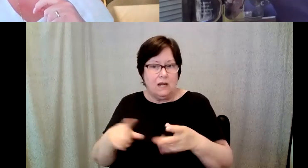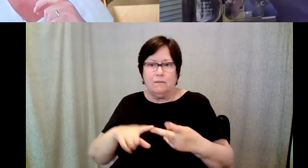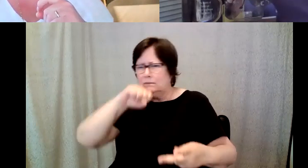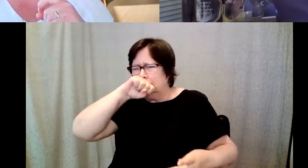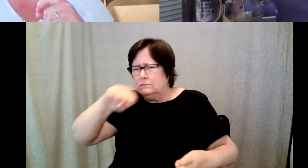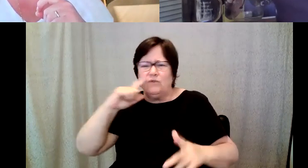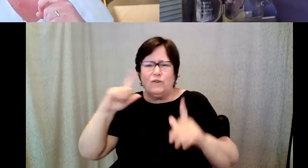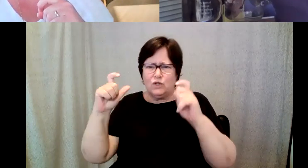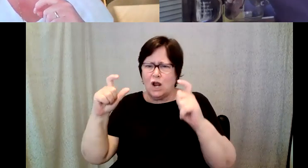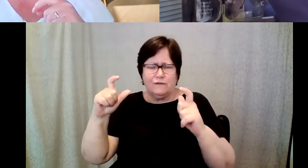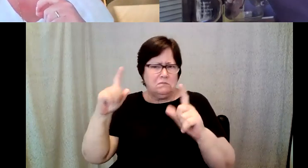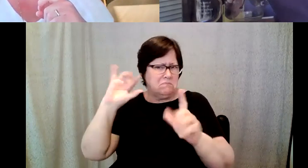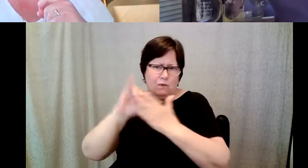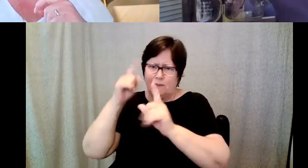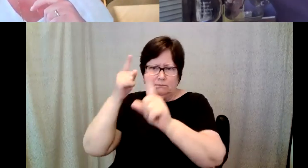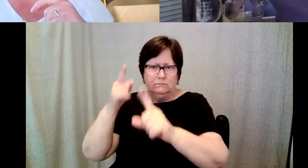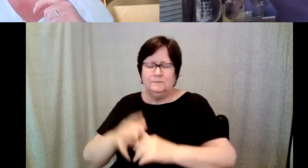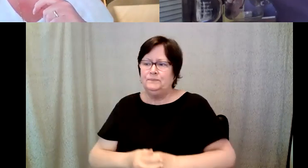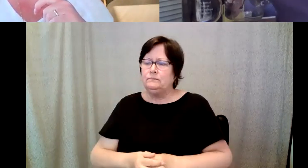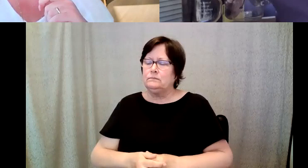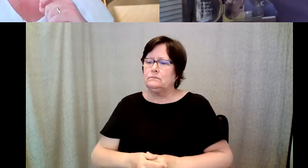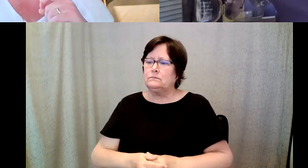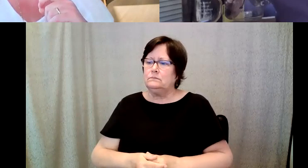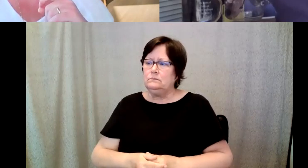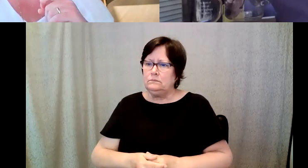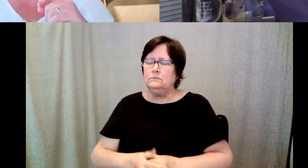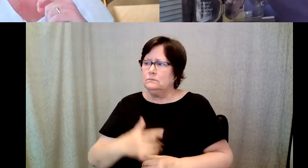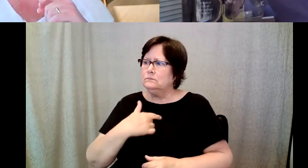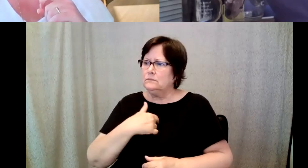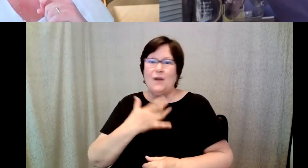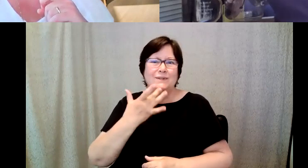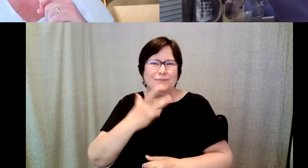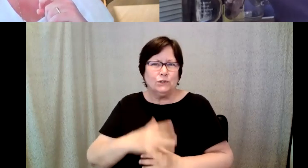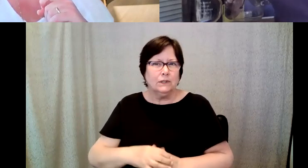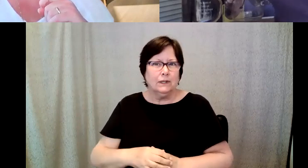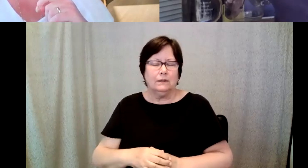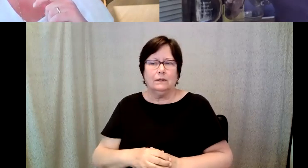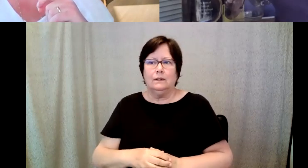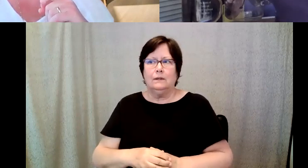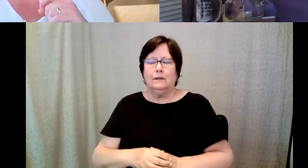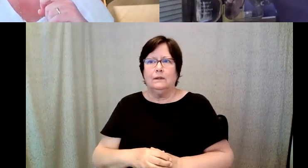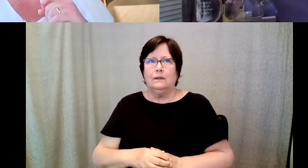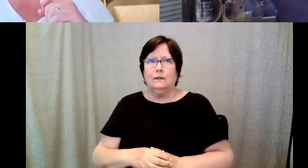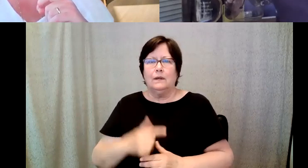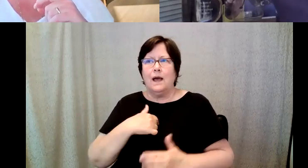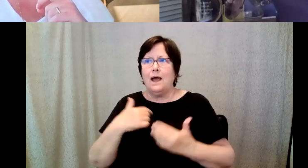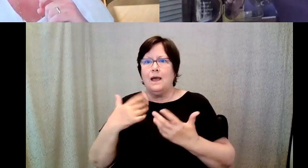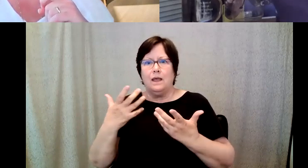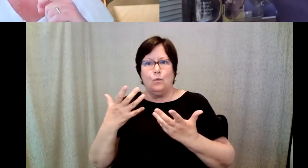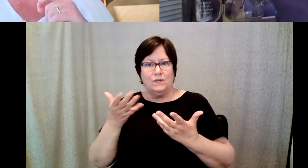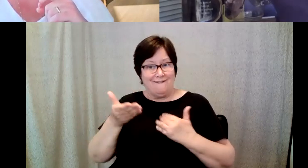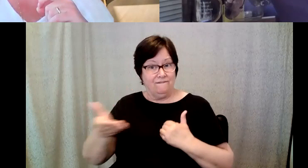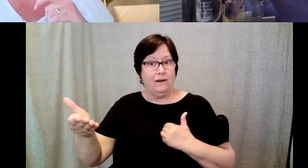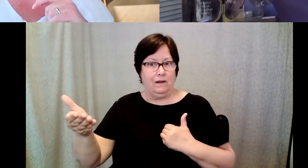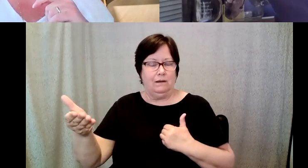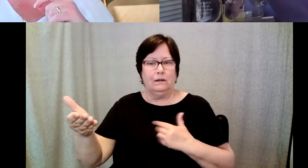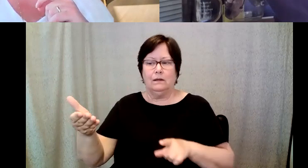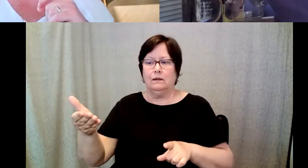D. Major Cohen: And I was really fortunate to have been invited by the headmaster of